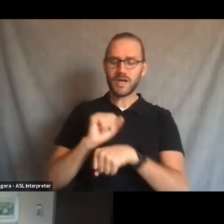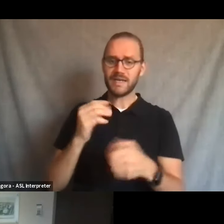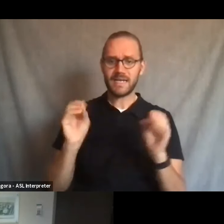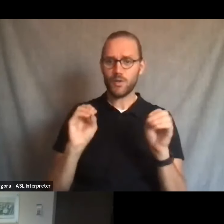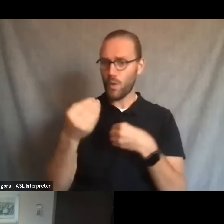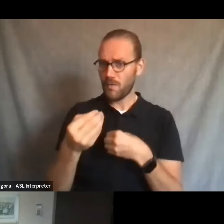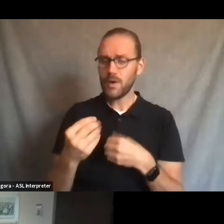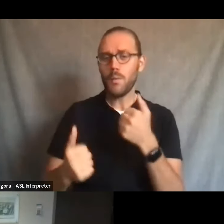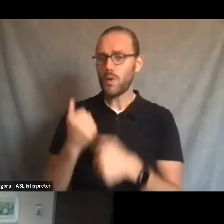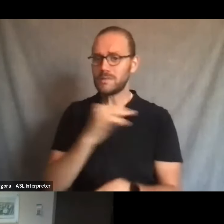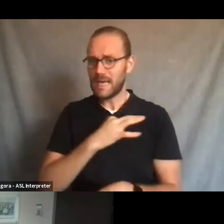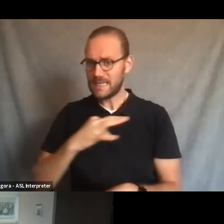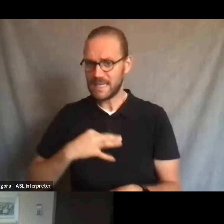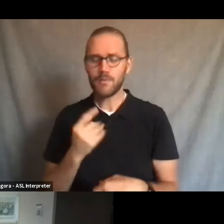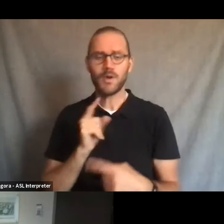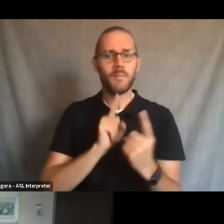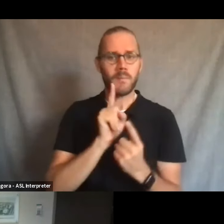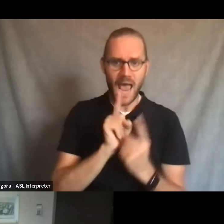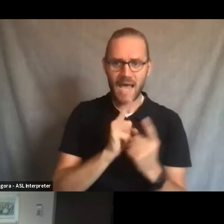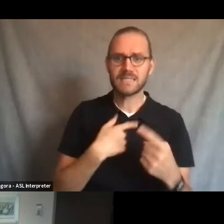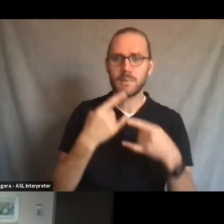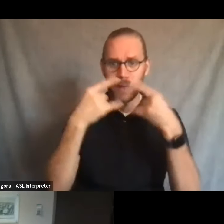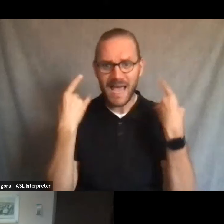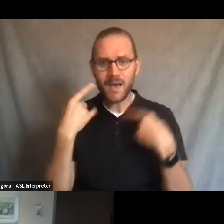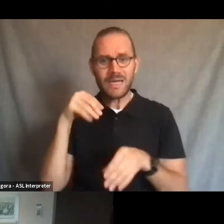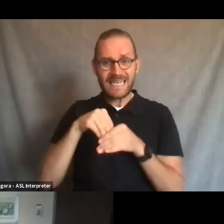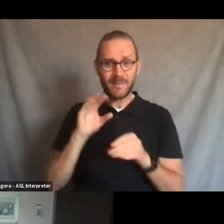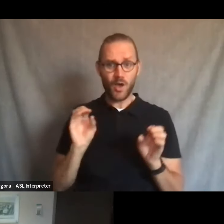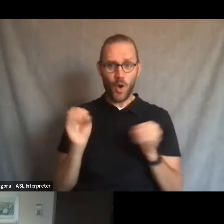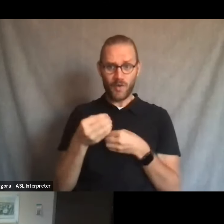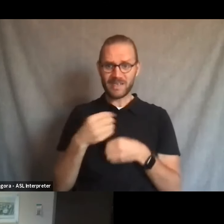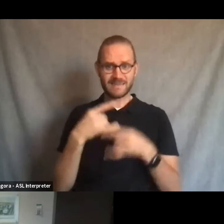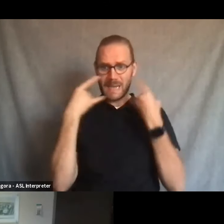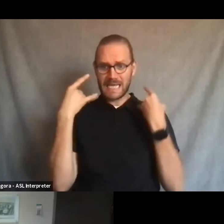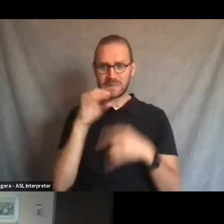And you know, we're masked when we're near one another, I'm not masked when I'm in my office with the door closed, of course, like I am right now.